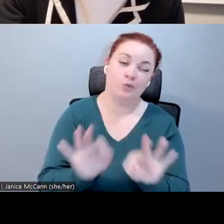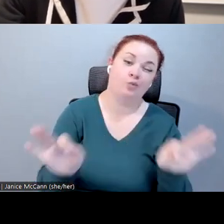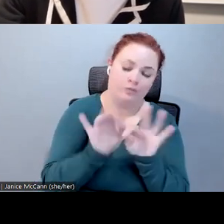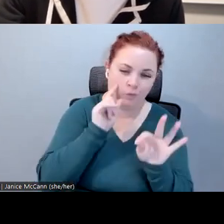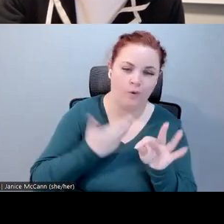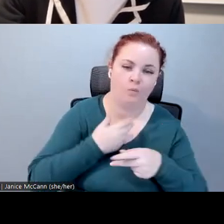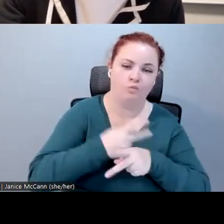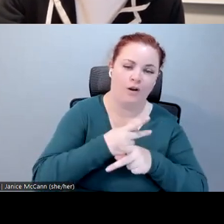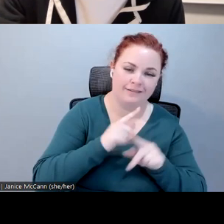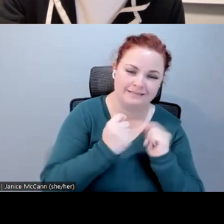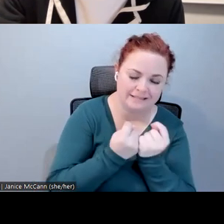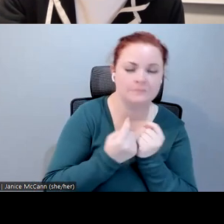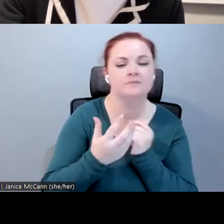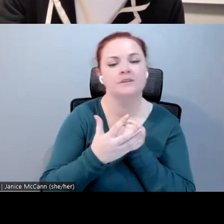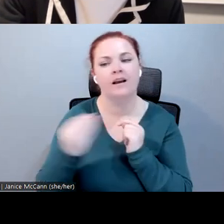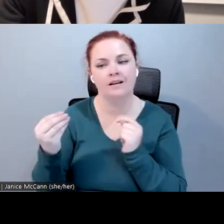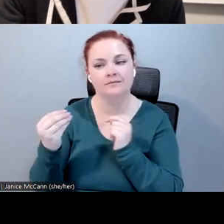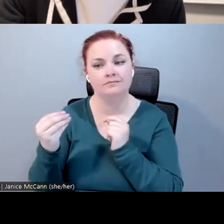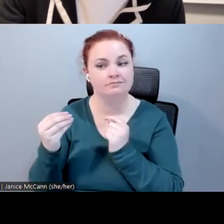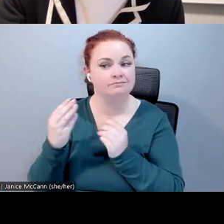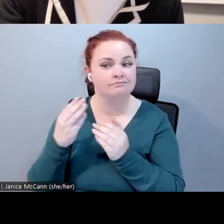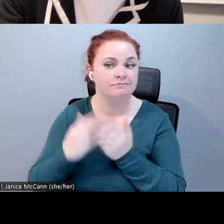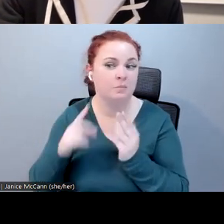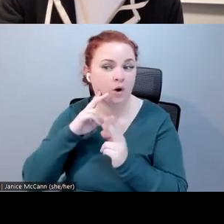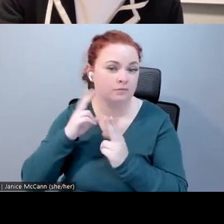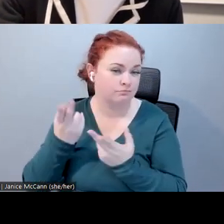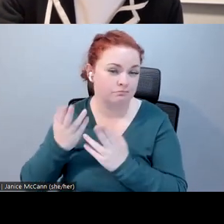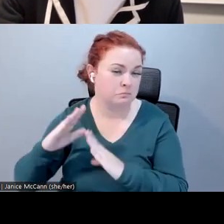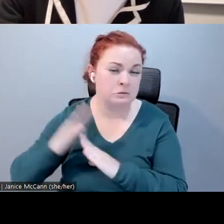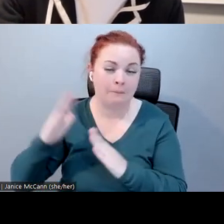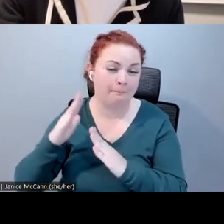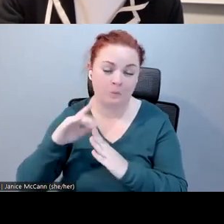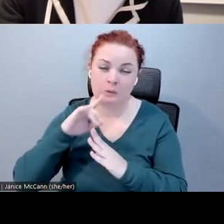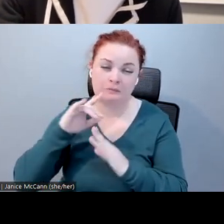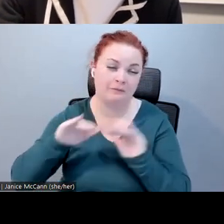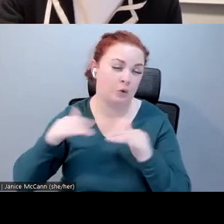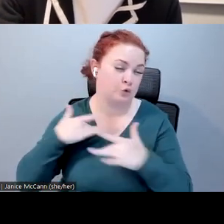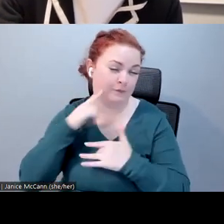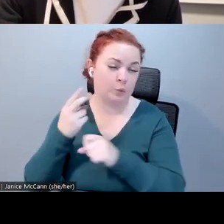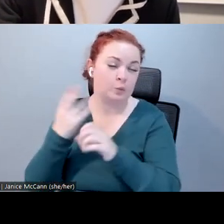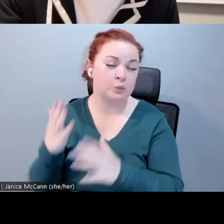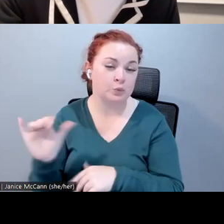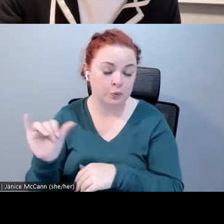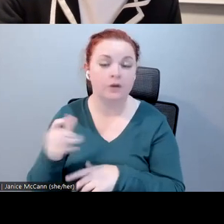some are top concerns for our users. For example, how might we